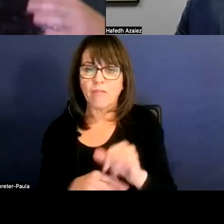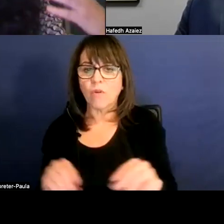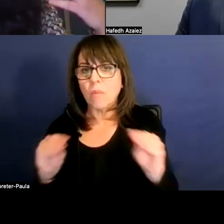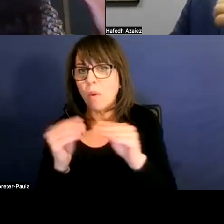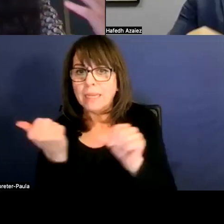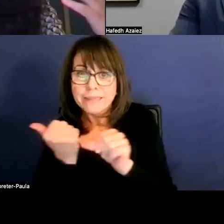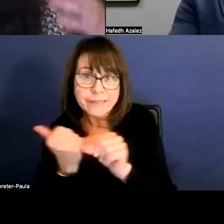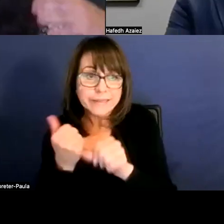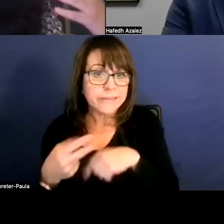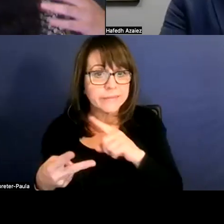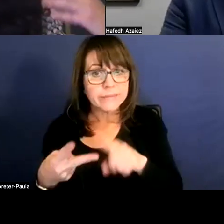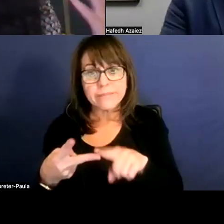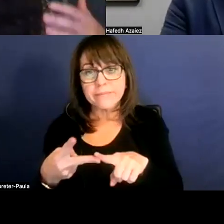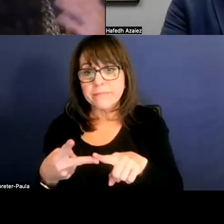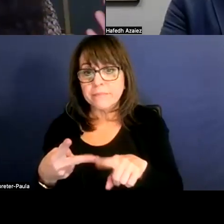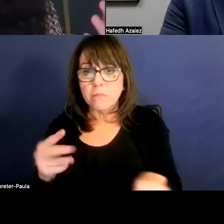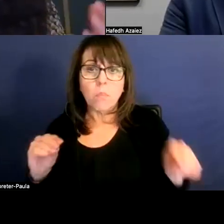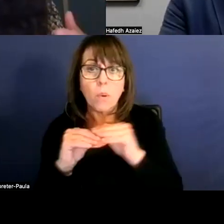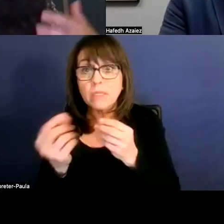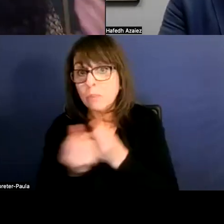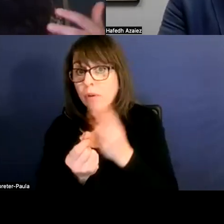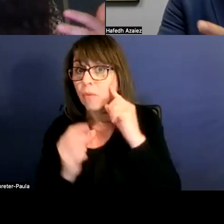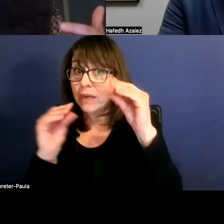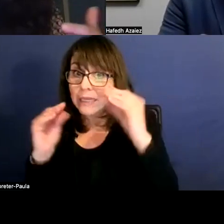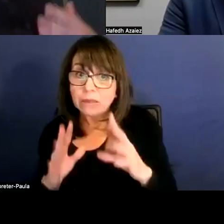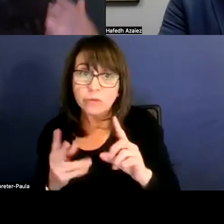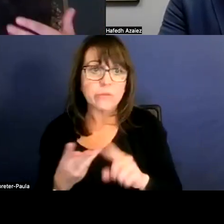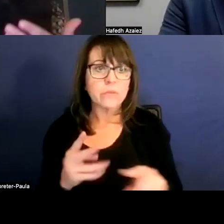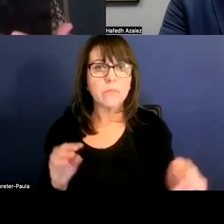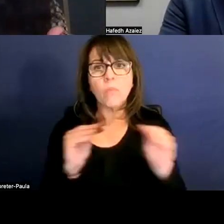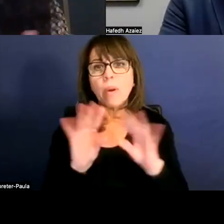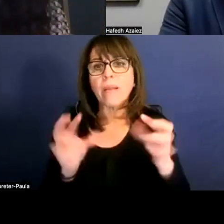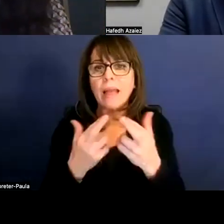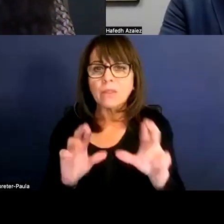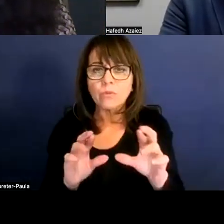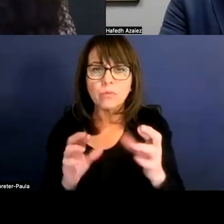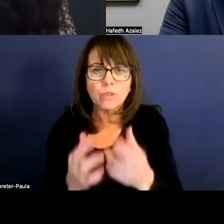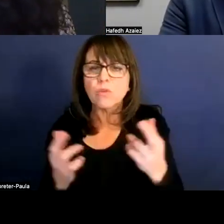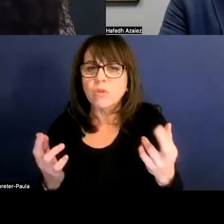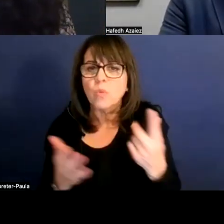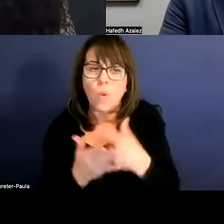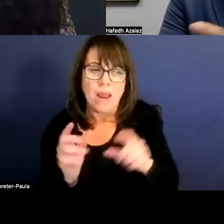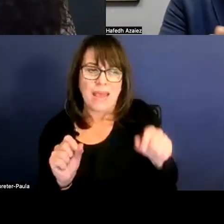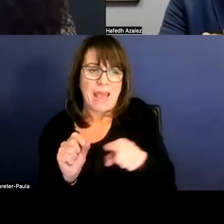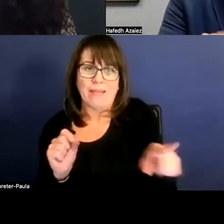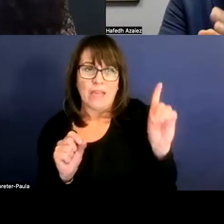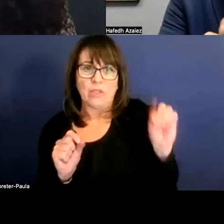for more support for teachers, for more classroom resources. What can they do? Yeah. Yeah, that's a good question.